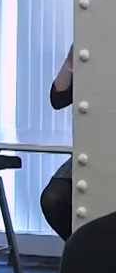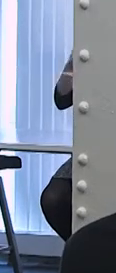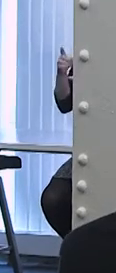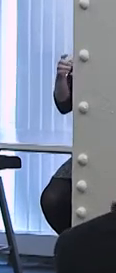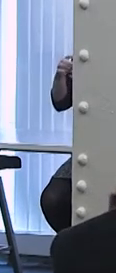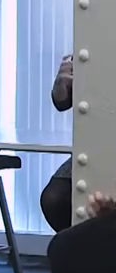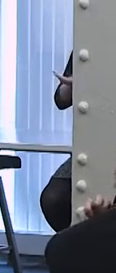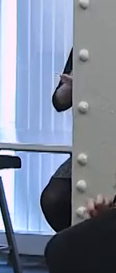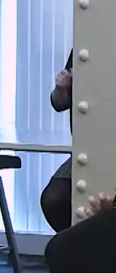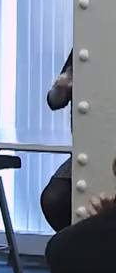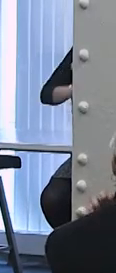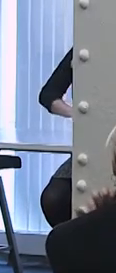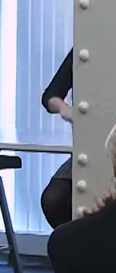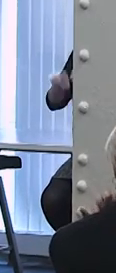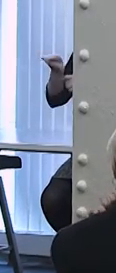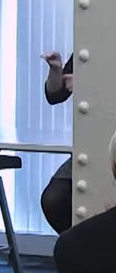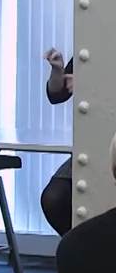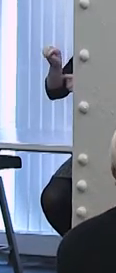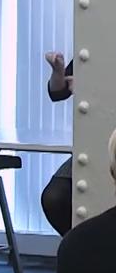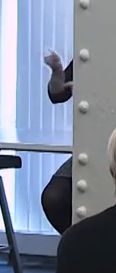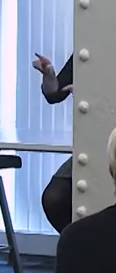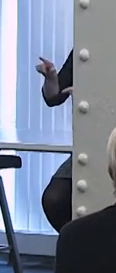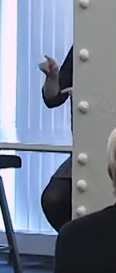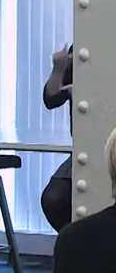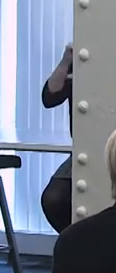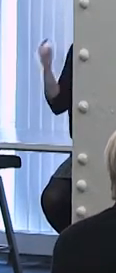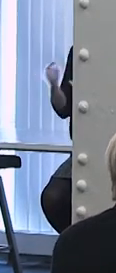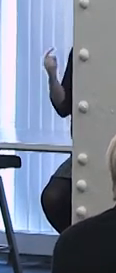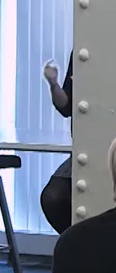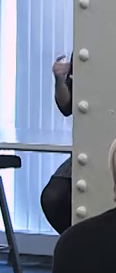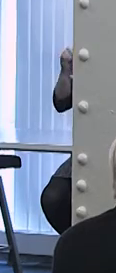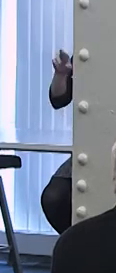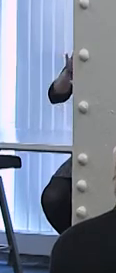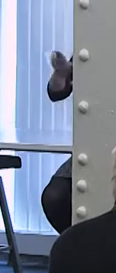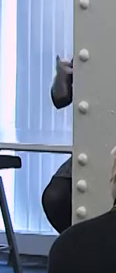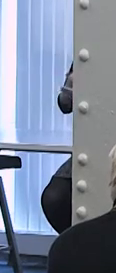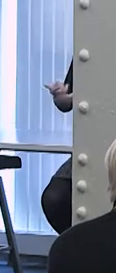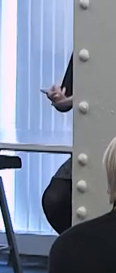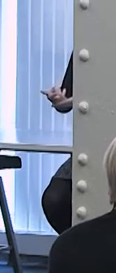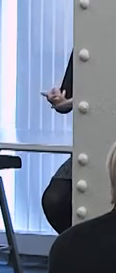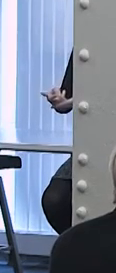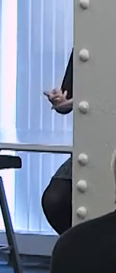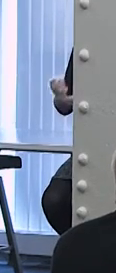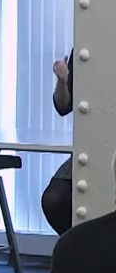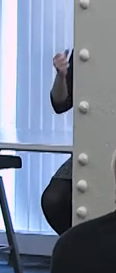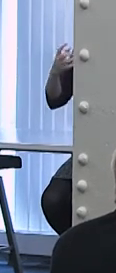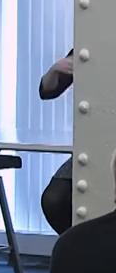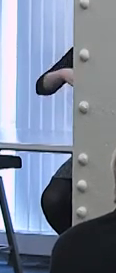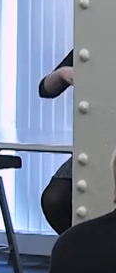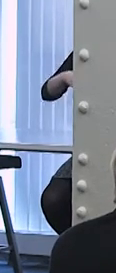as a moral transgression or failing on your part. In many cases this overlaps with the idea